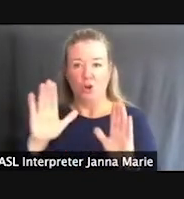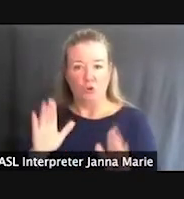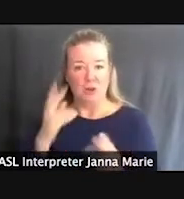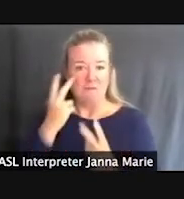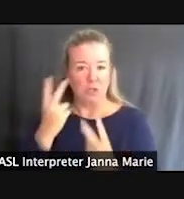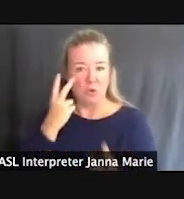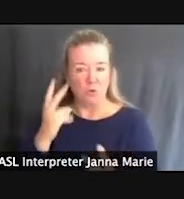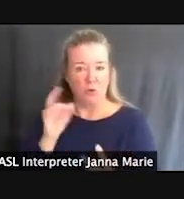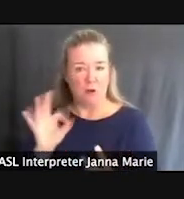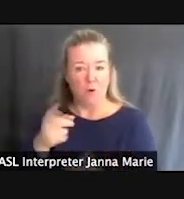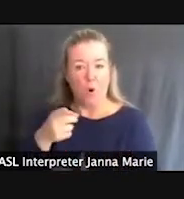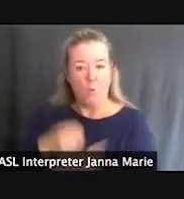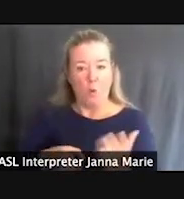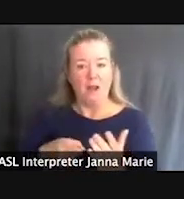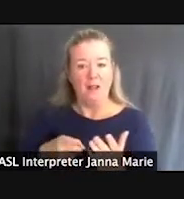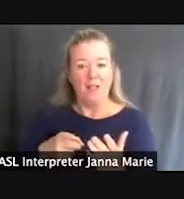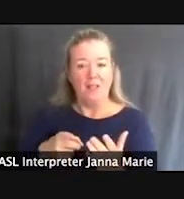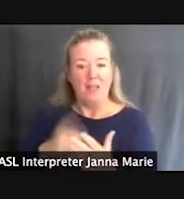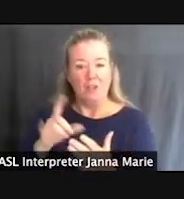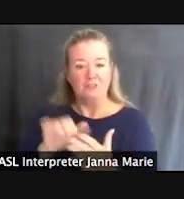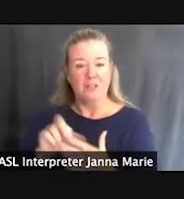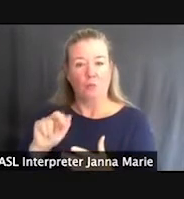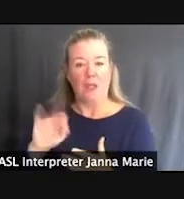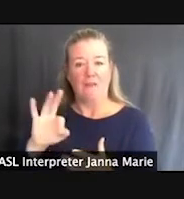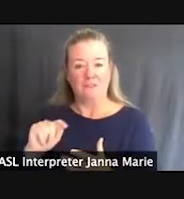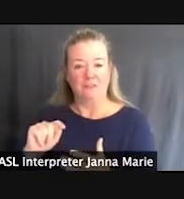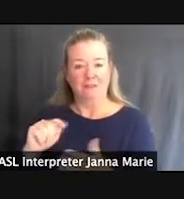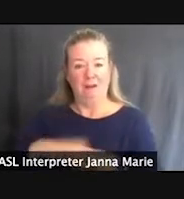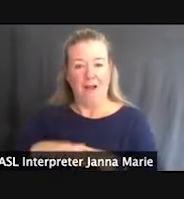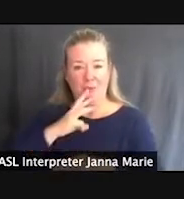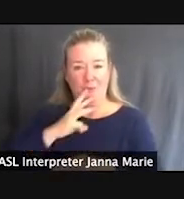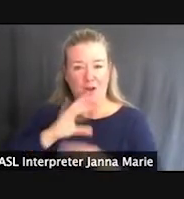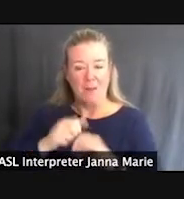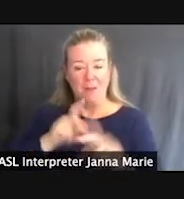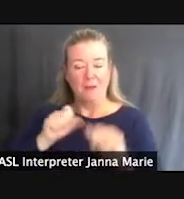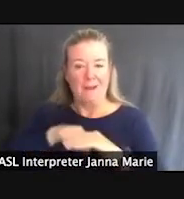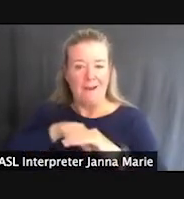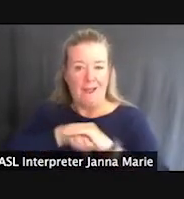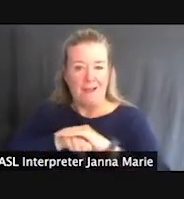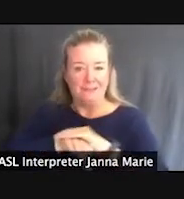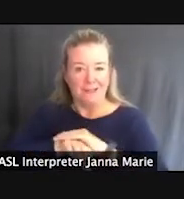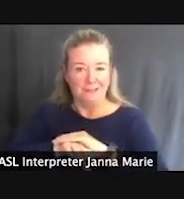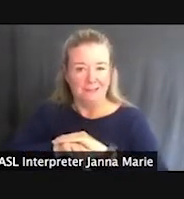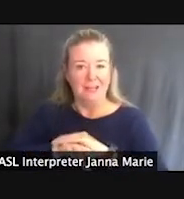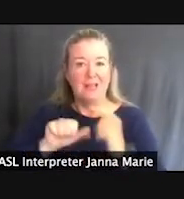raft looks like sitting on the water, how folks can access that raft through some ramps